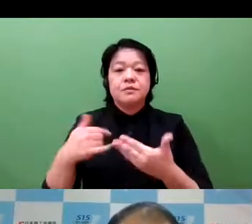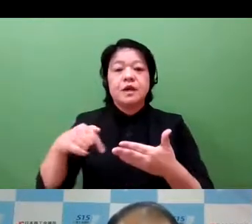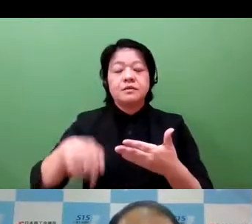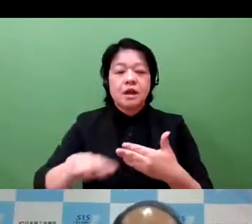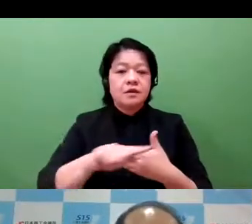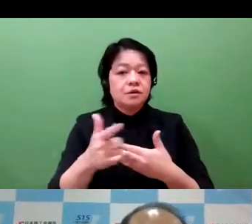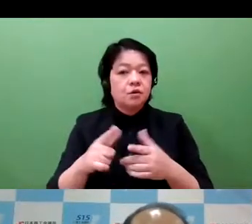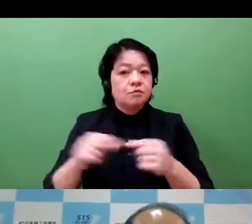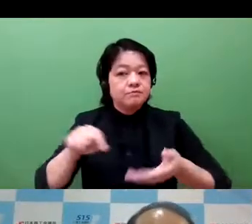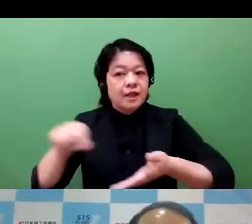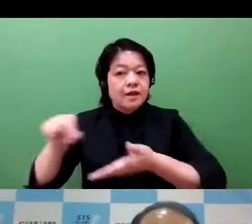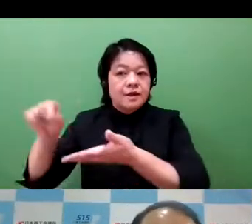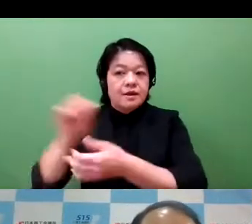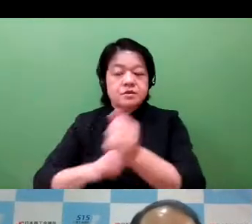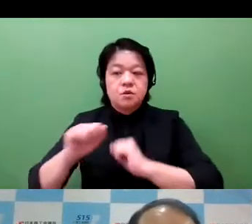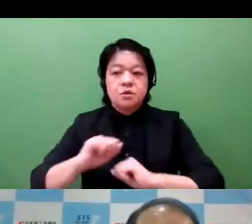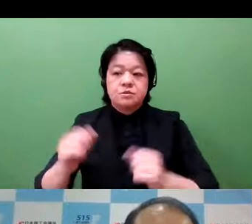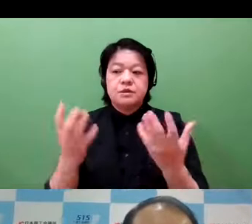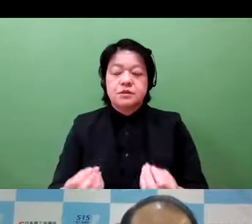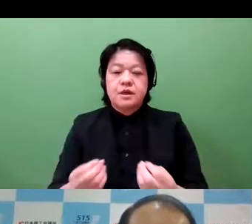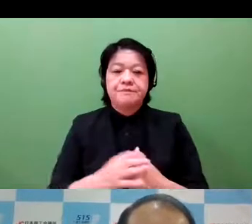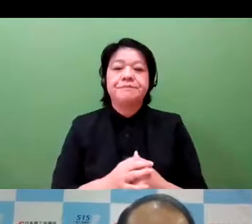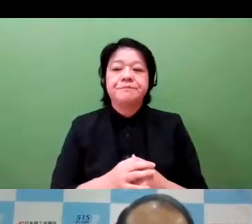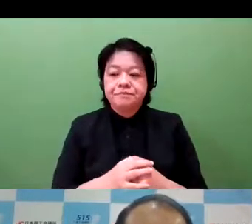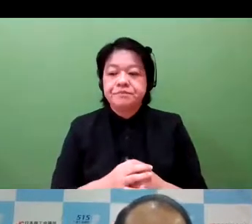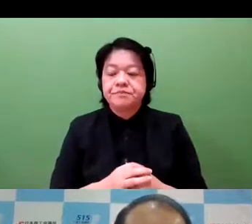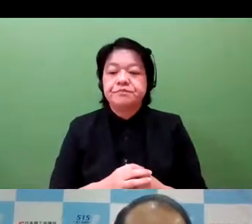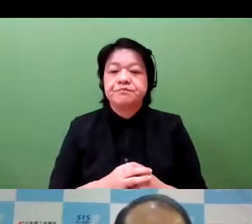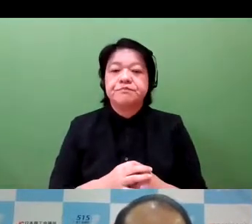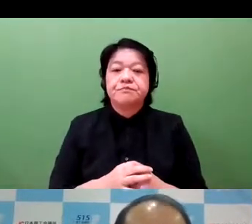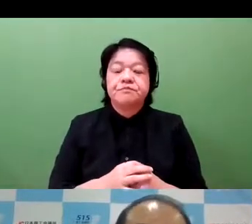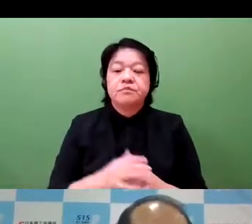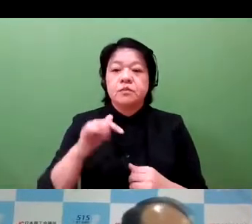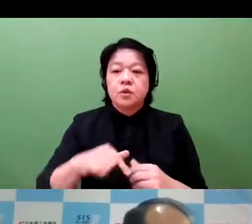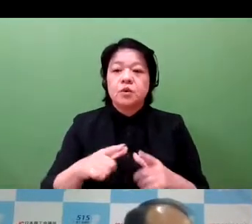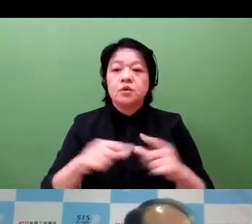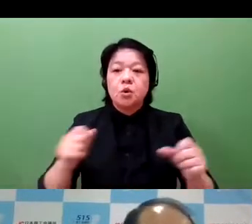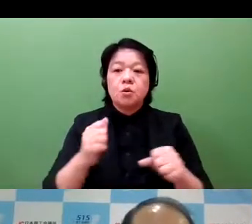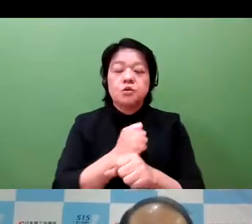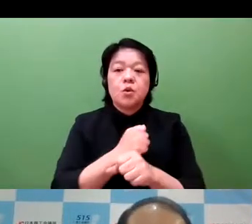Mr. Arai, serve as the chair.